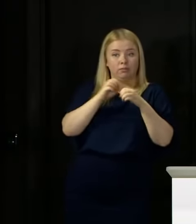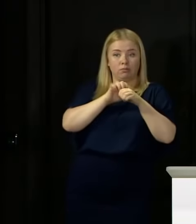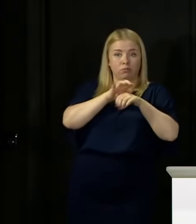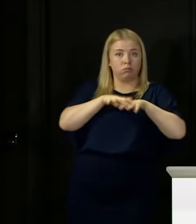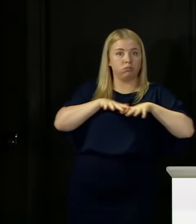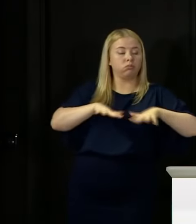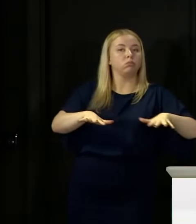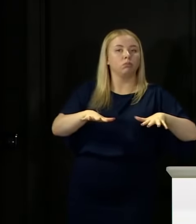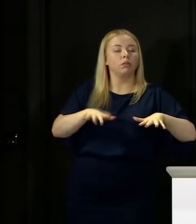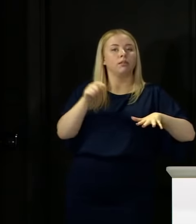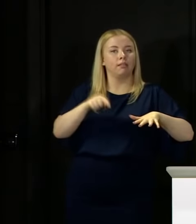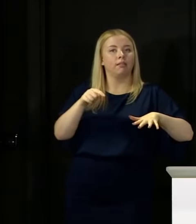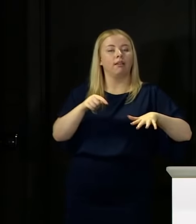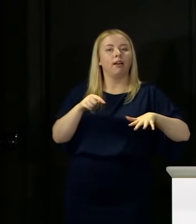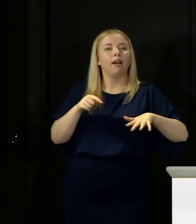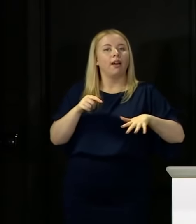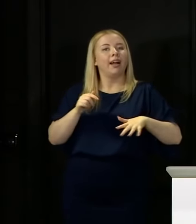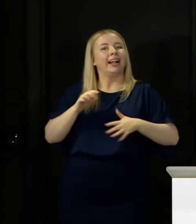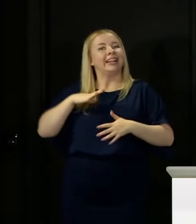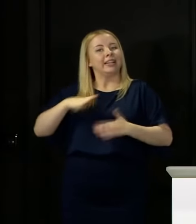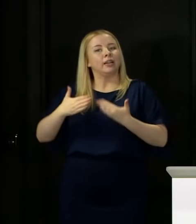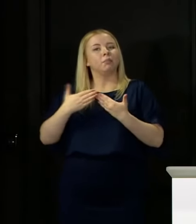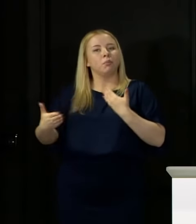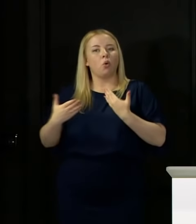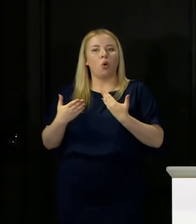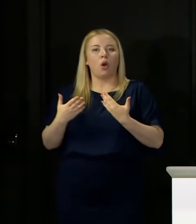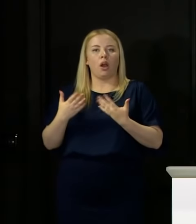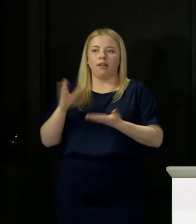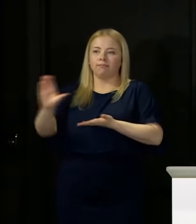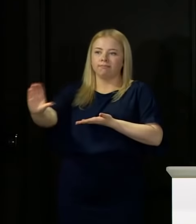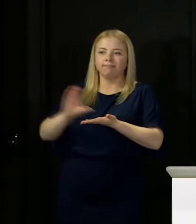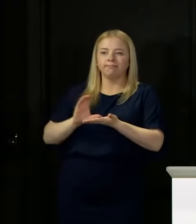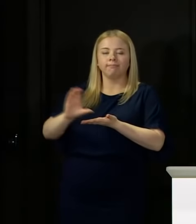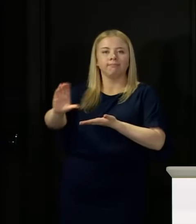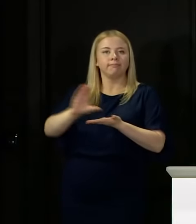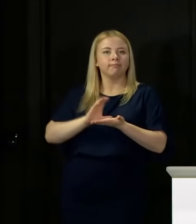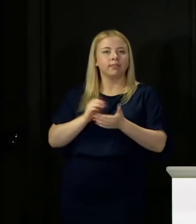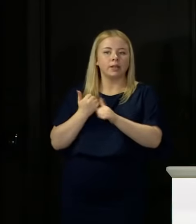to be a flexibility of financial support on an ongoing basis, because when we take these